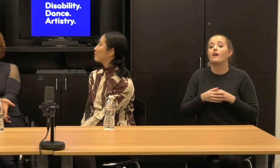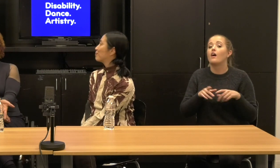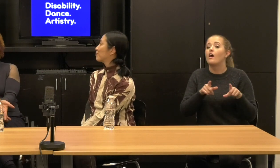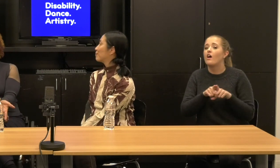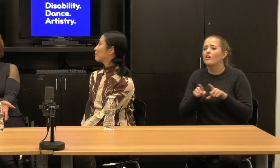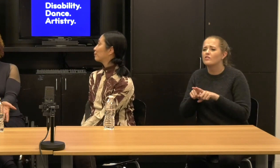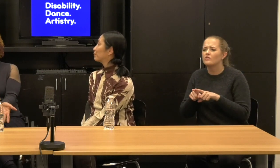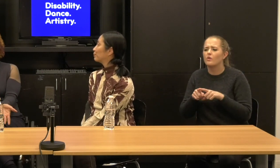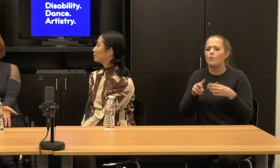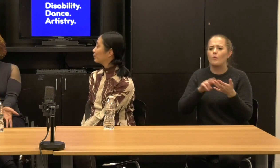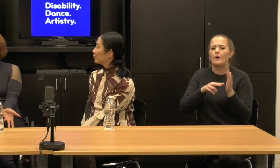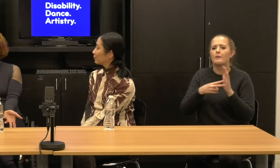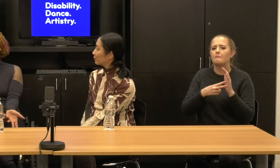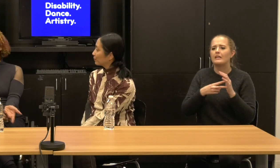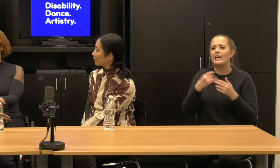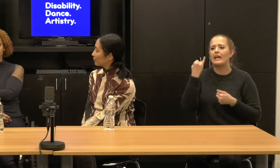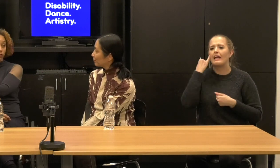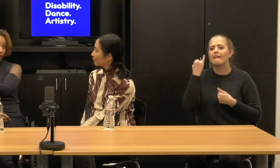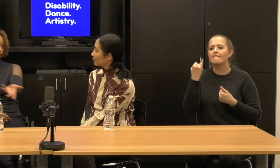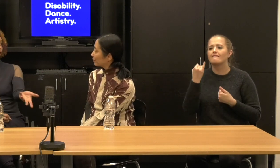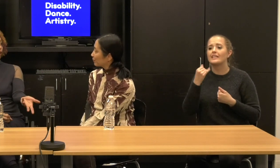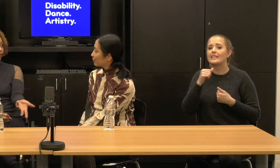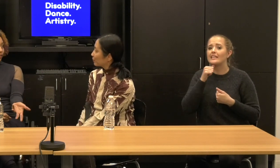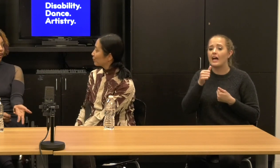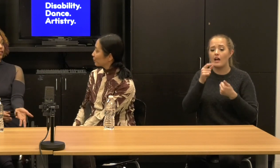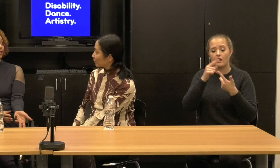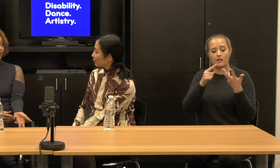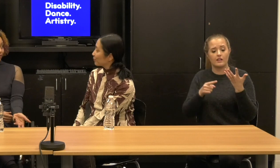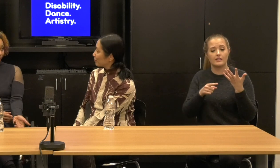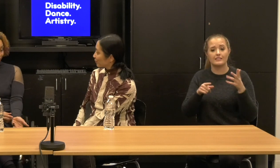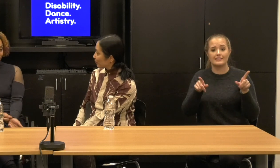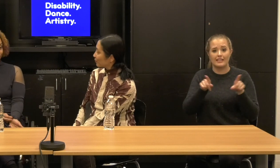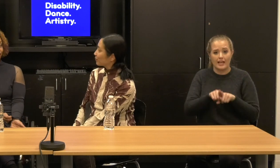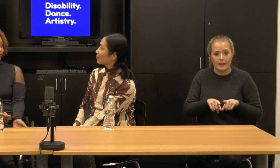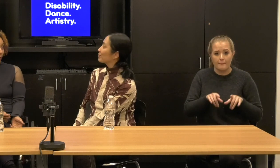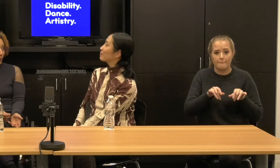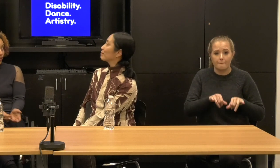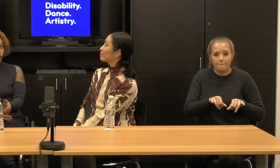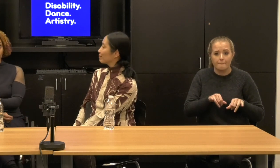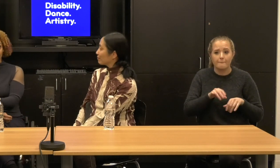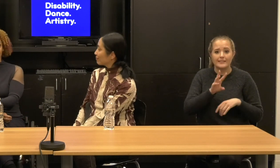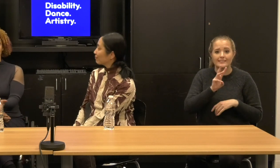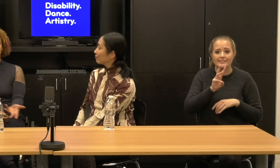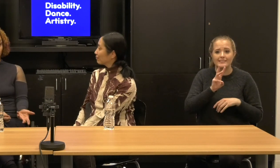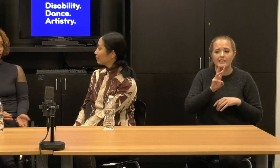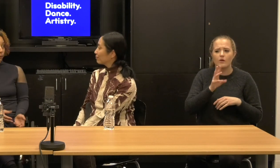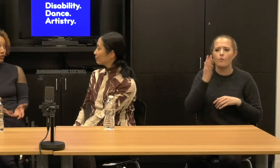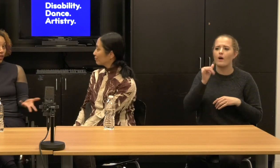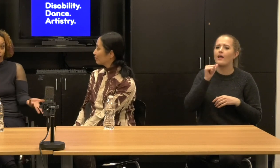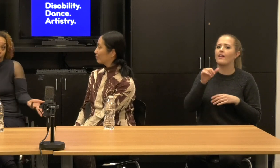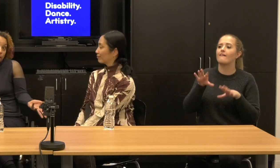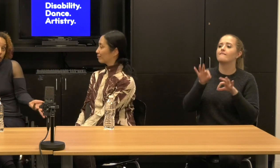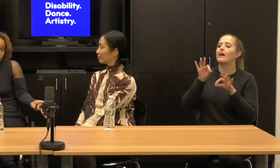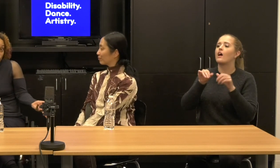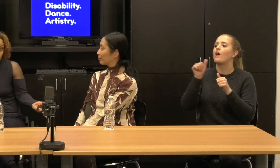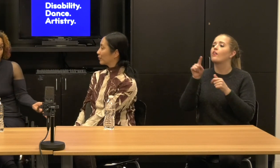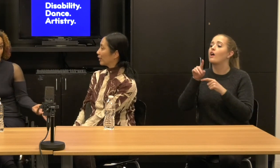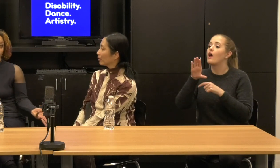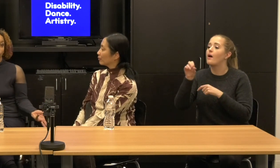these six at defined six other companies? Artists and present them.